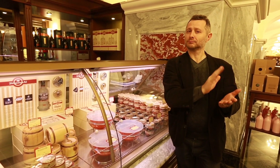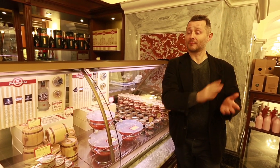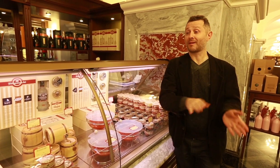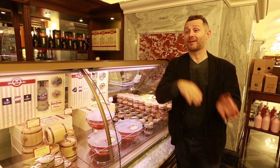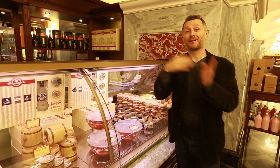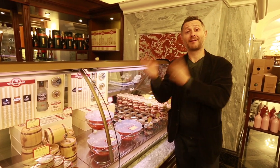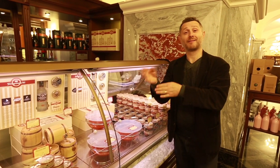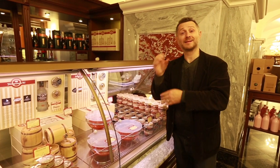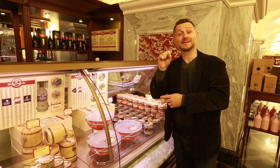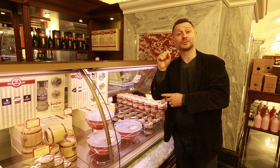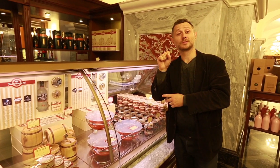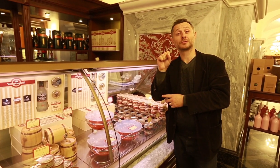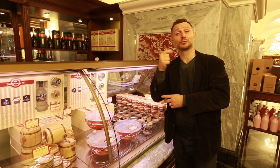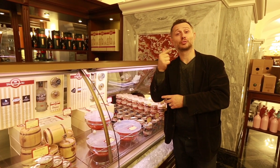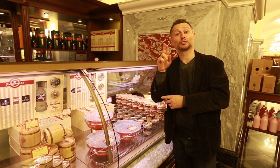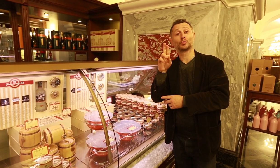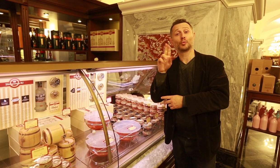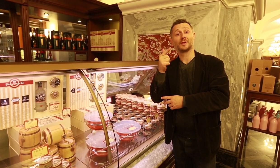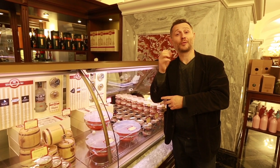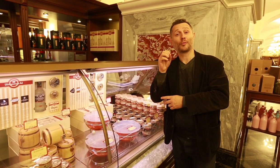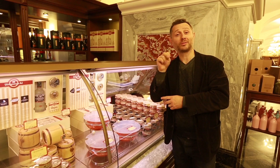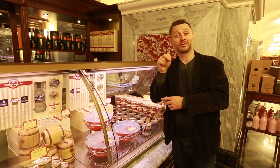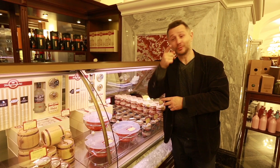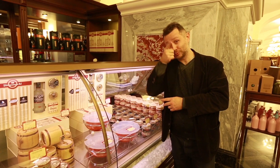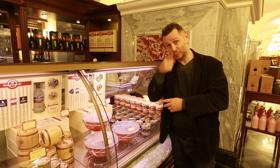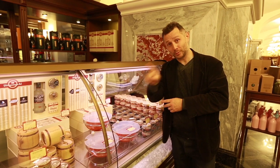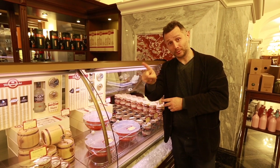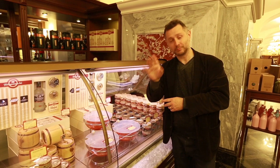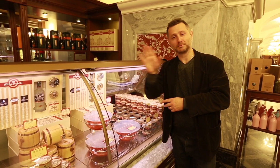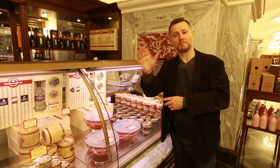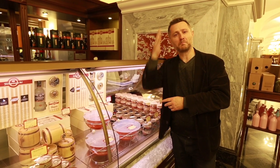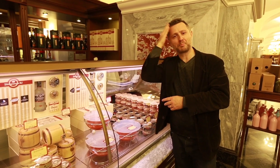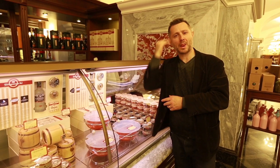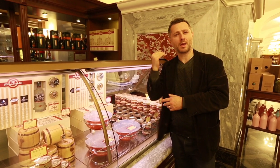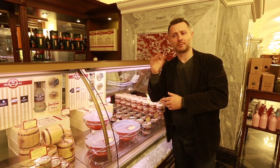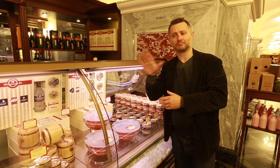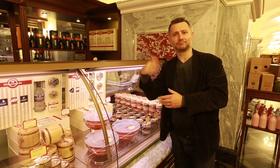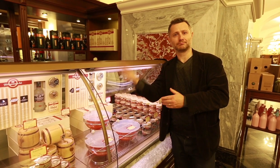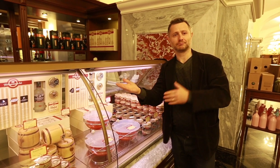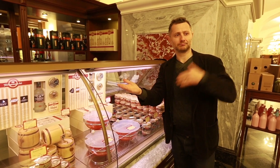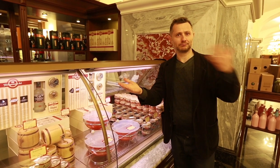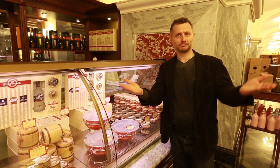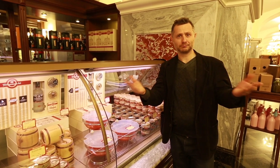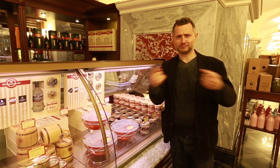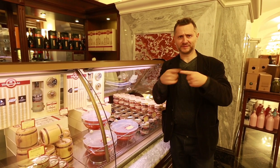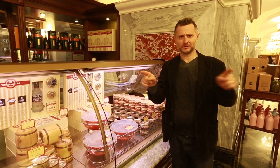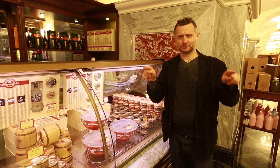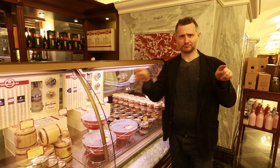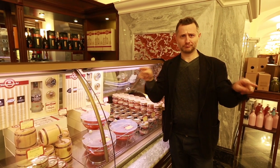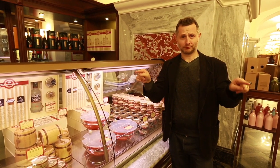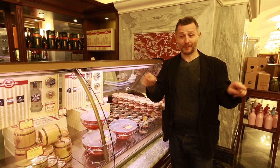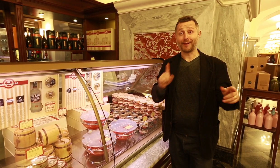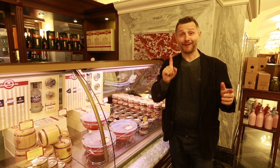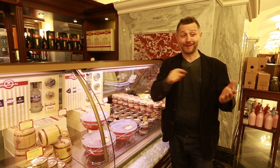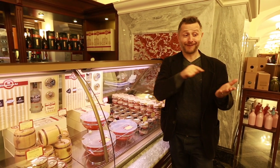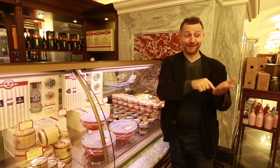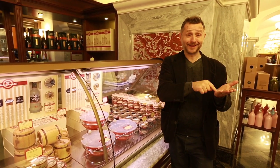caviar, which comes from salmon eggs. It is different from the black caviar that comes from